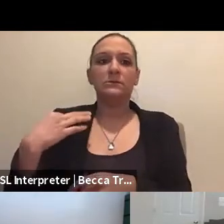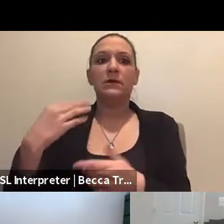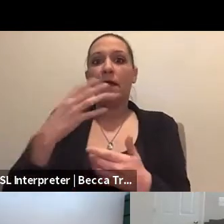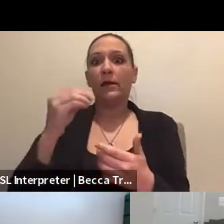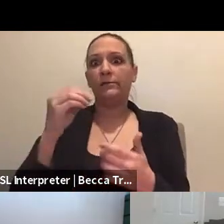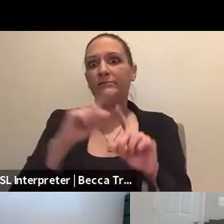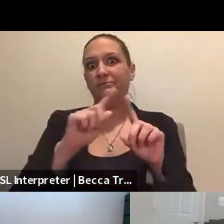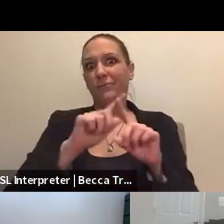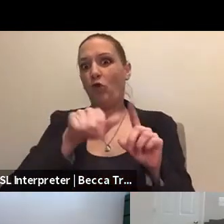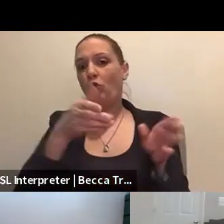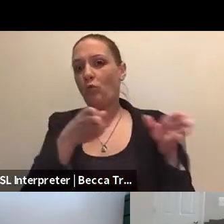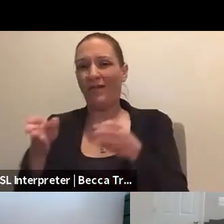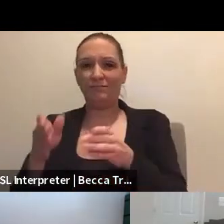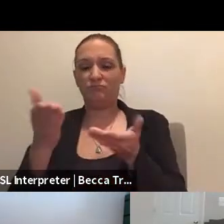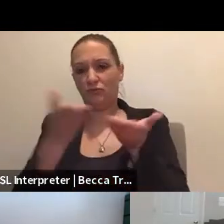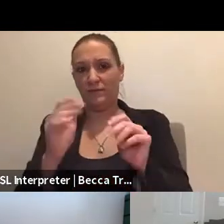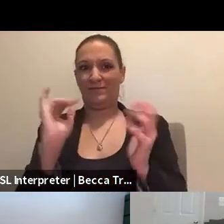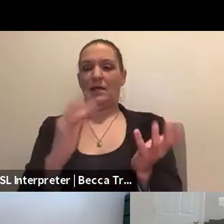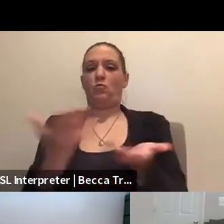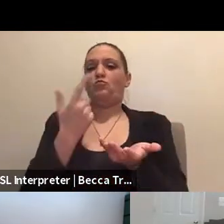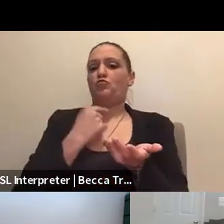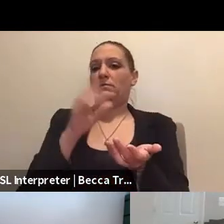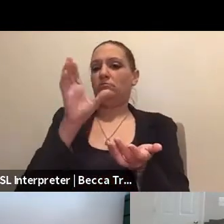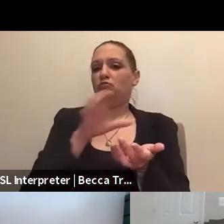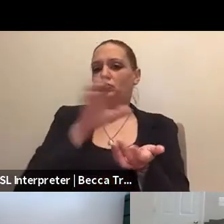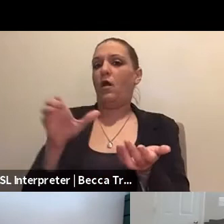And that is what we Red Cross likes to do. Karen.